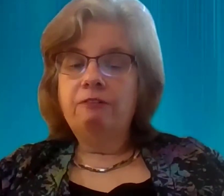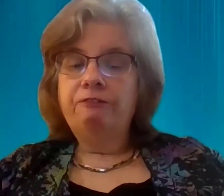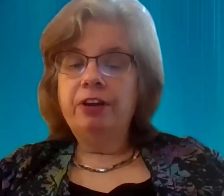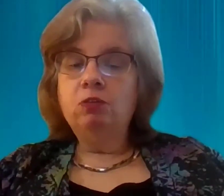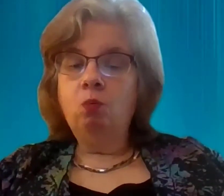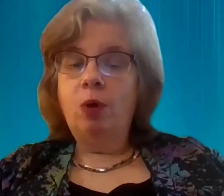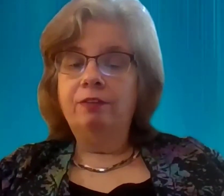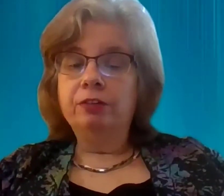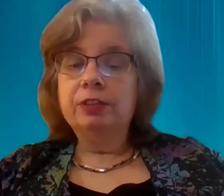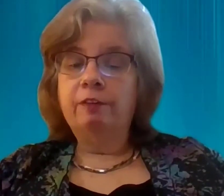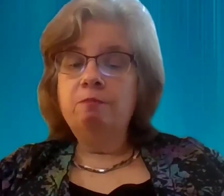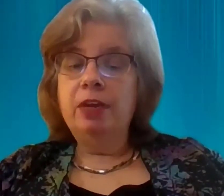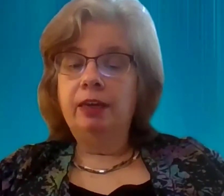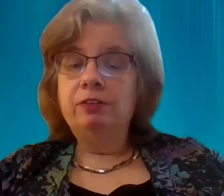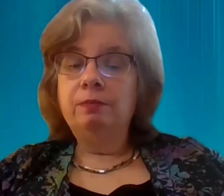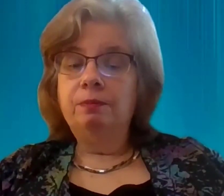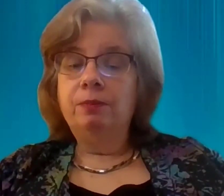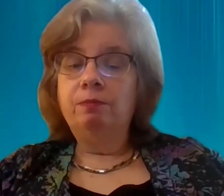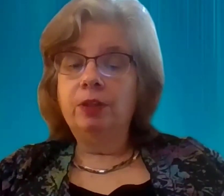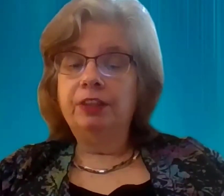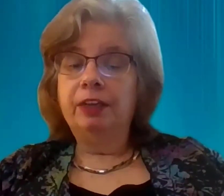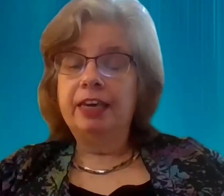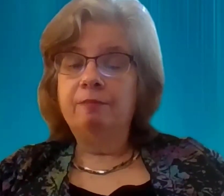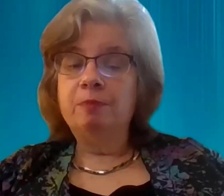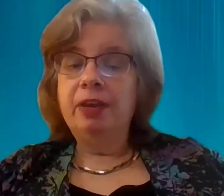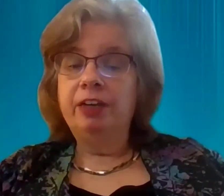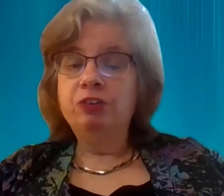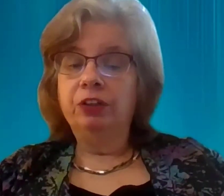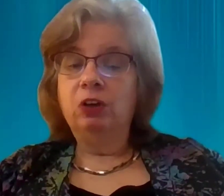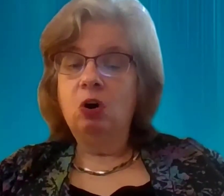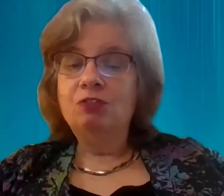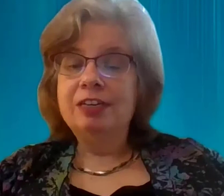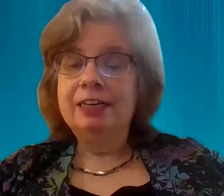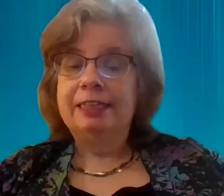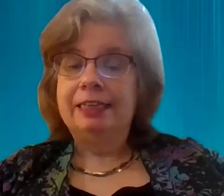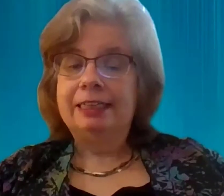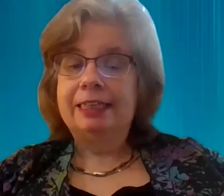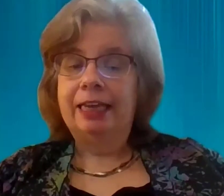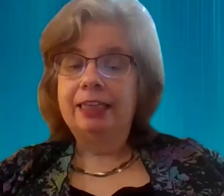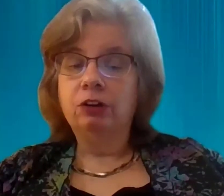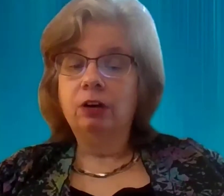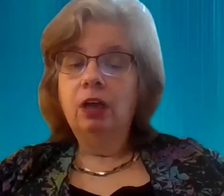Federal waivers have made... That... That have been made during the COVID-19 disaster